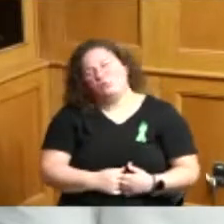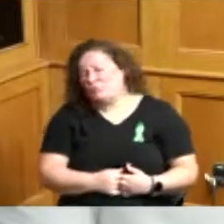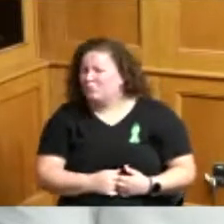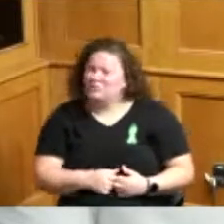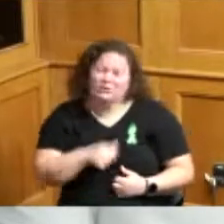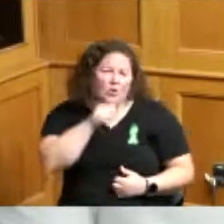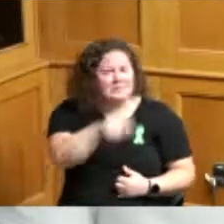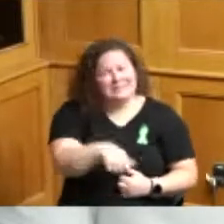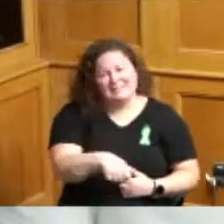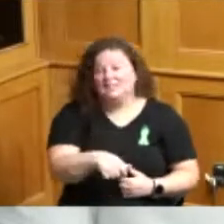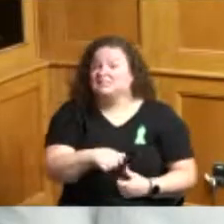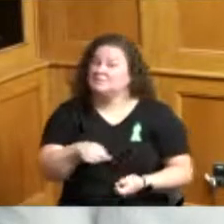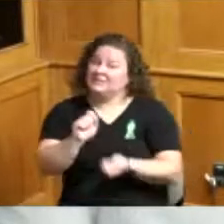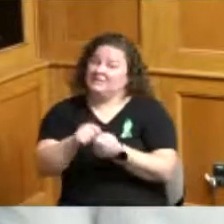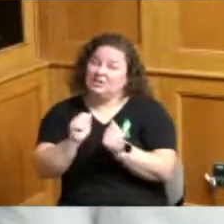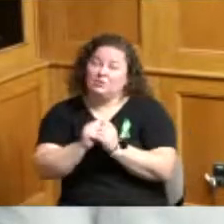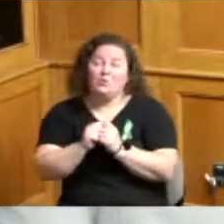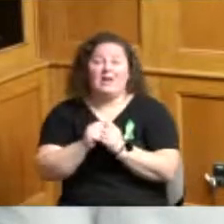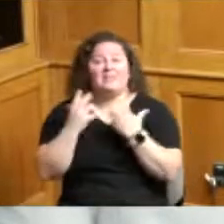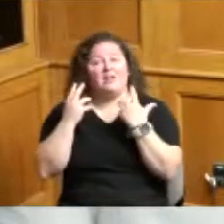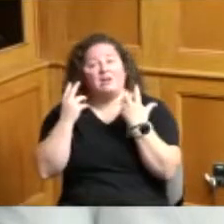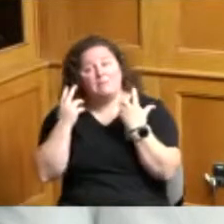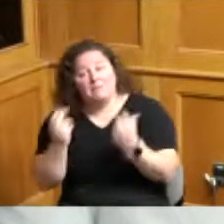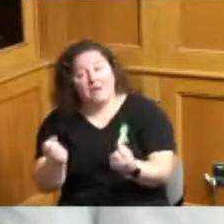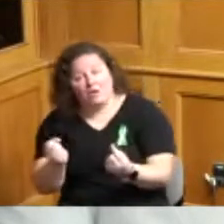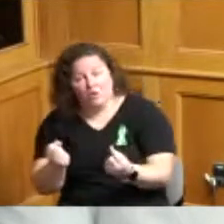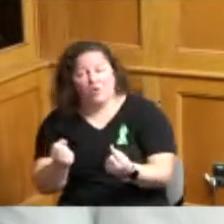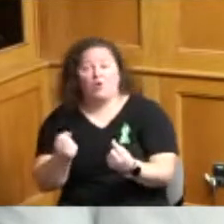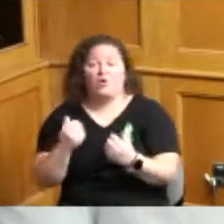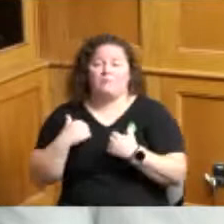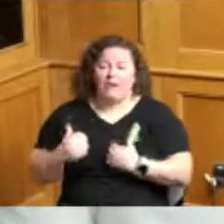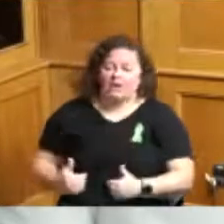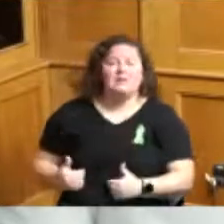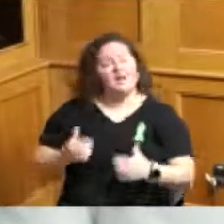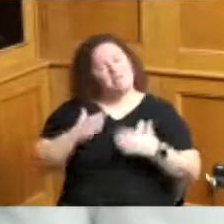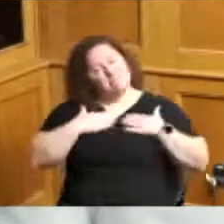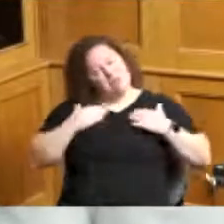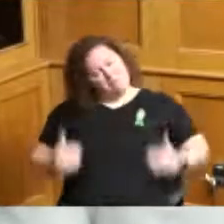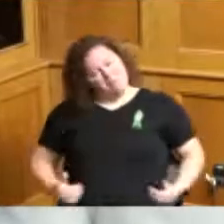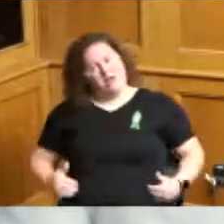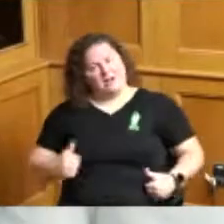when it's my body I want to talk to a doctor I don't want to talk to any bootleg doctors